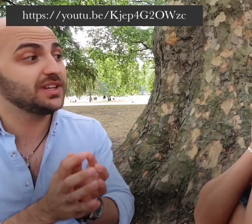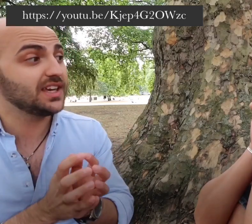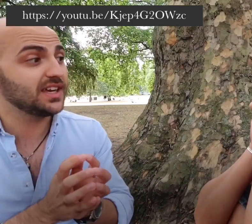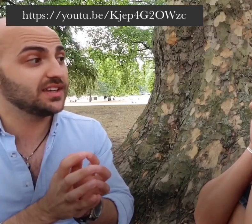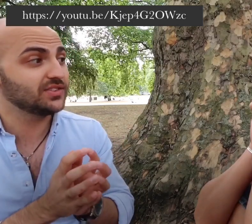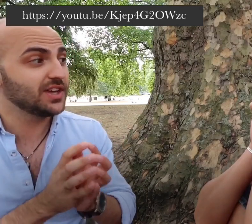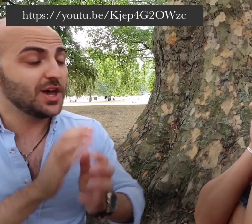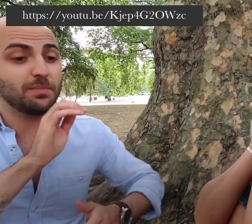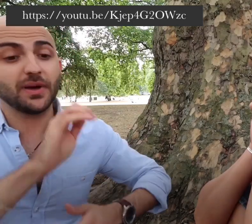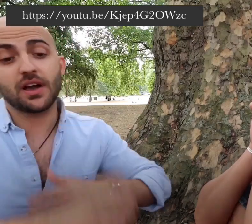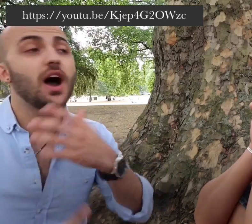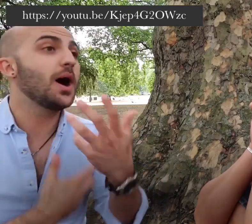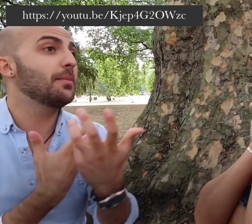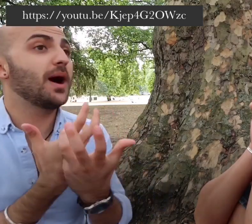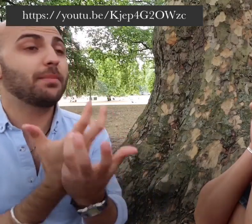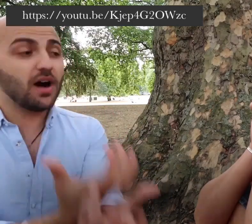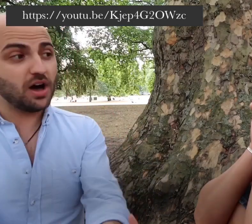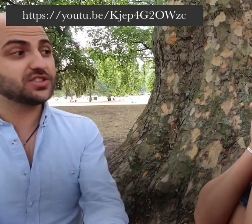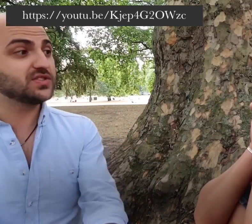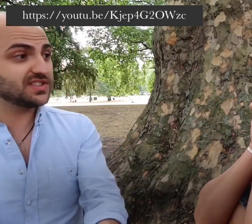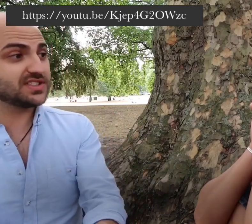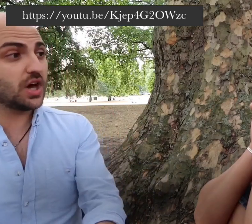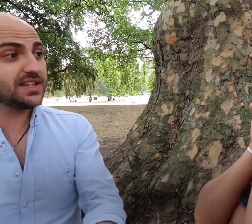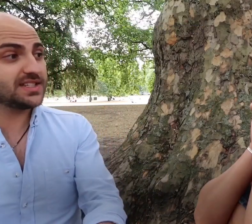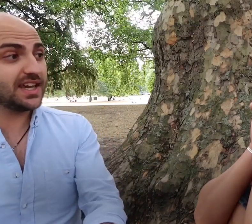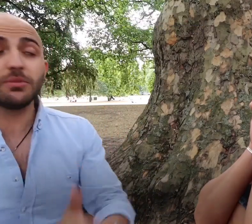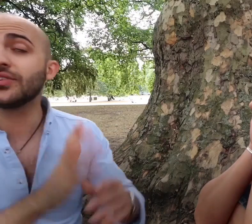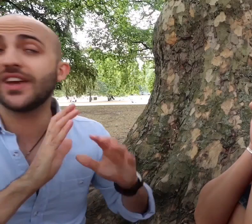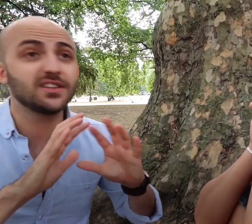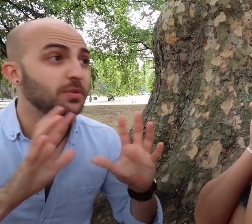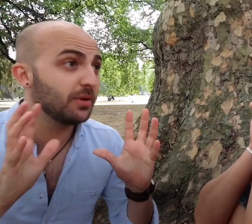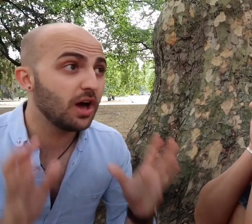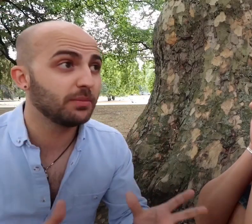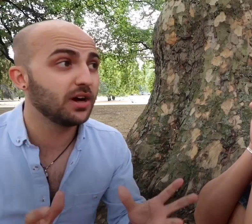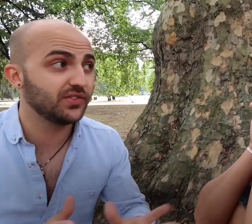many years become a part of society and I'm not saying Deaf people aren't apart of